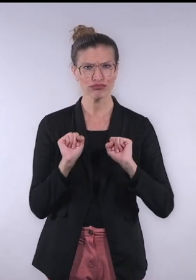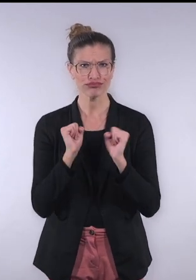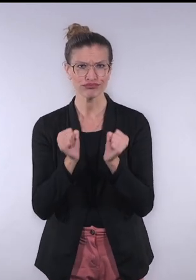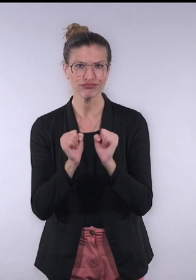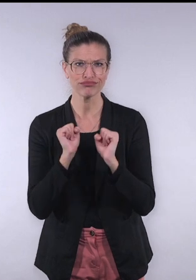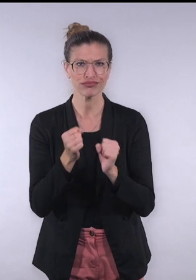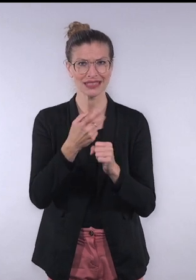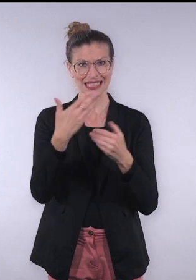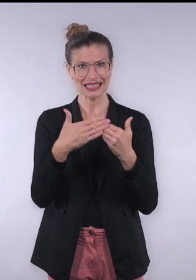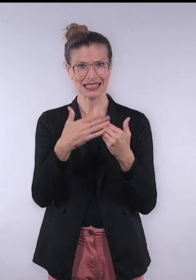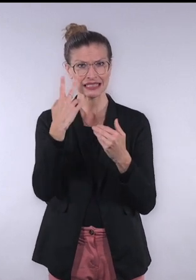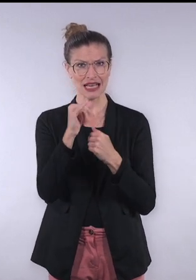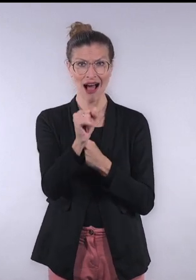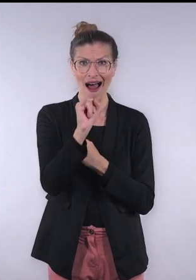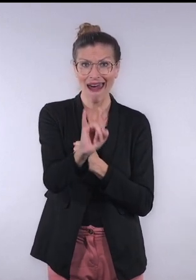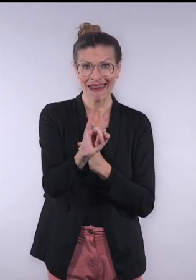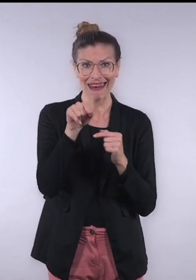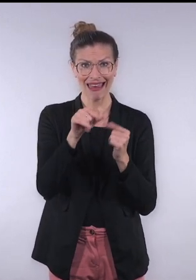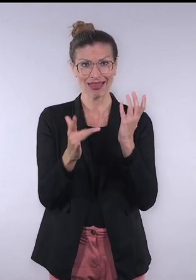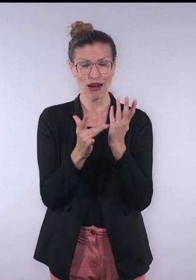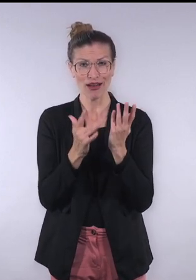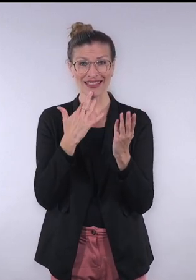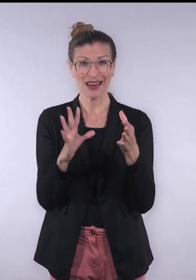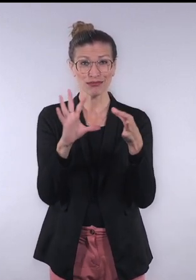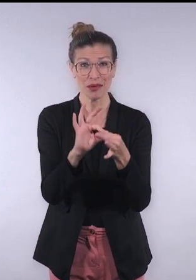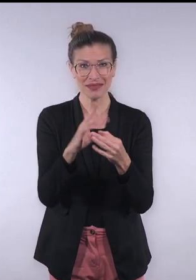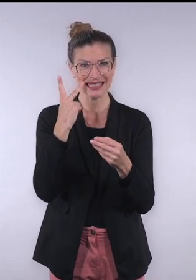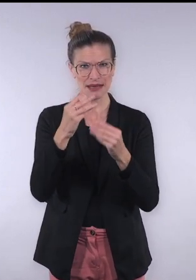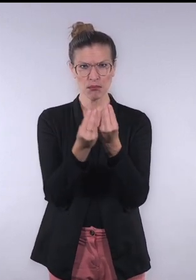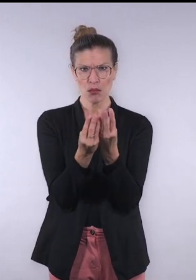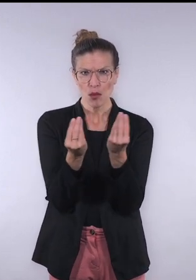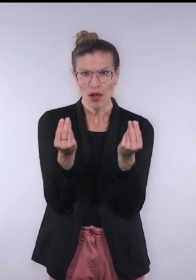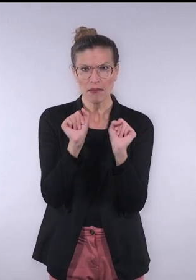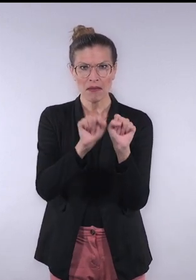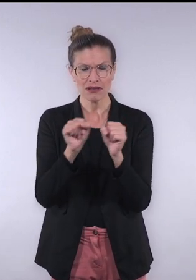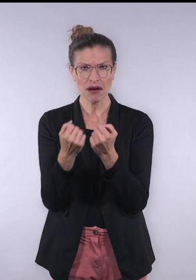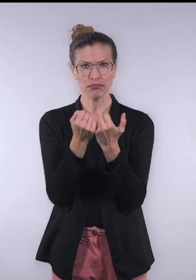of existing task oriented AI assistants into a multi-dimensional AI conversation.